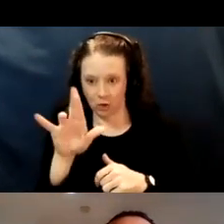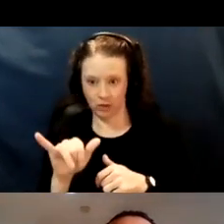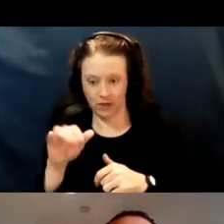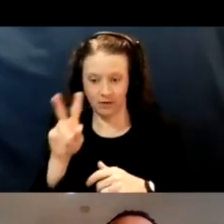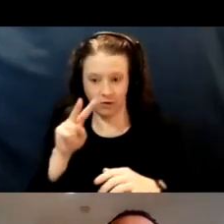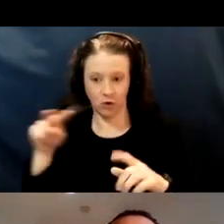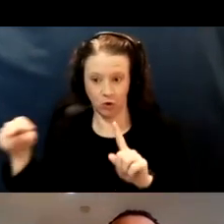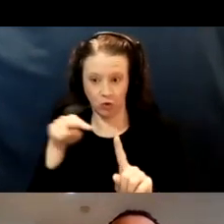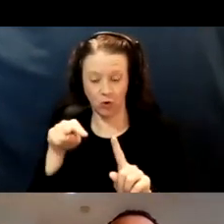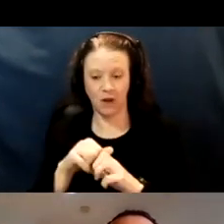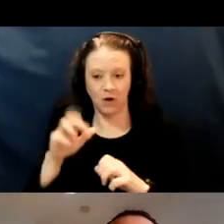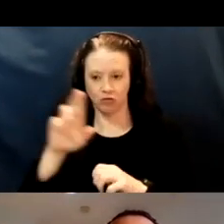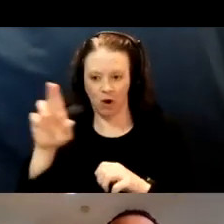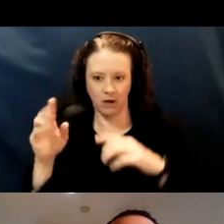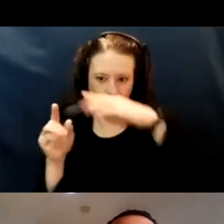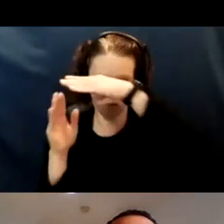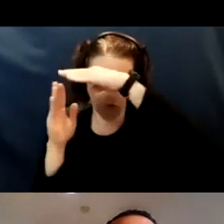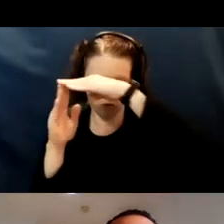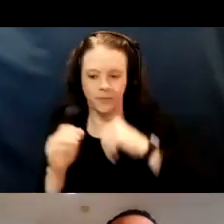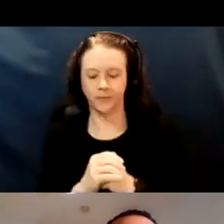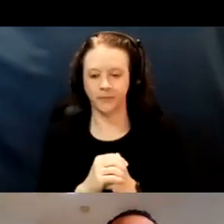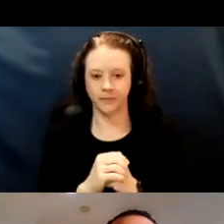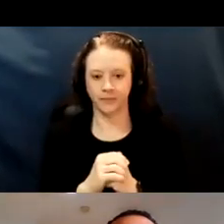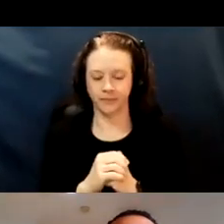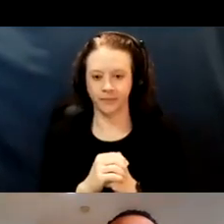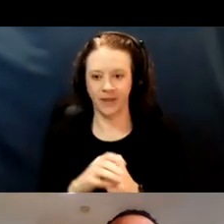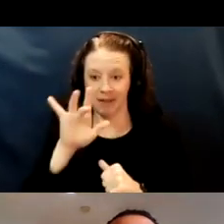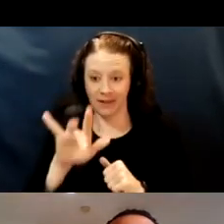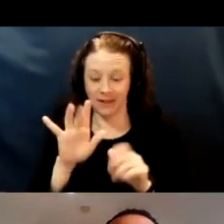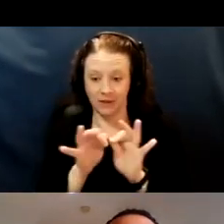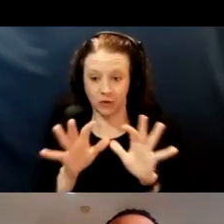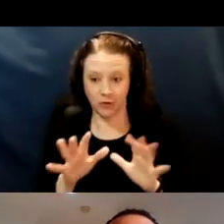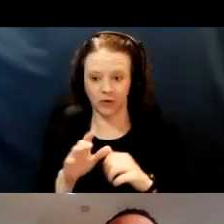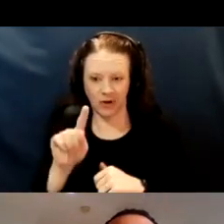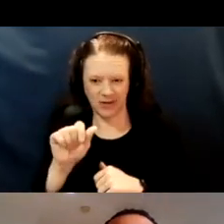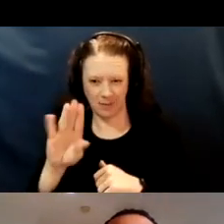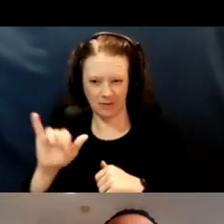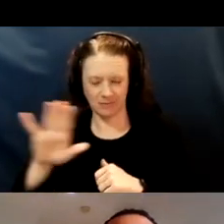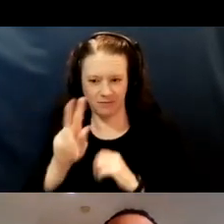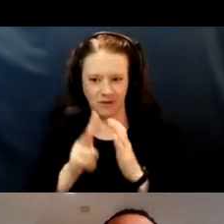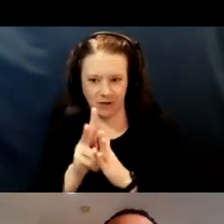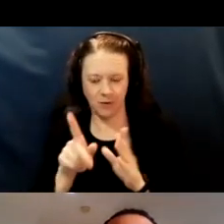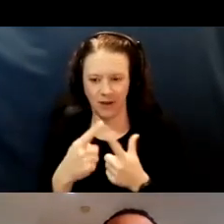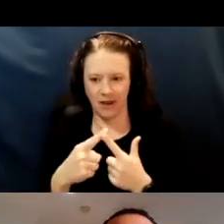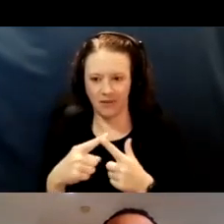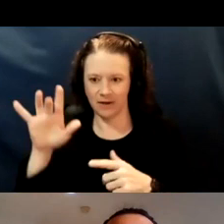in the upper right-hand corner of your screen. Click the interpreters, Tammy's video, and click the three dots up in the right